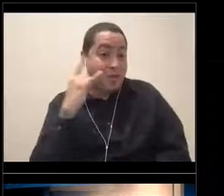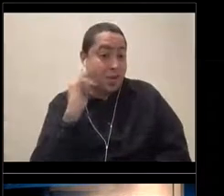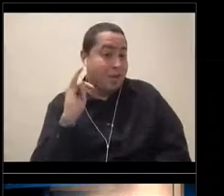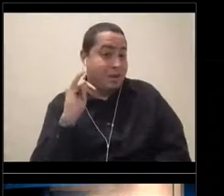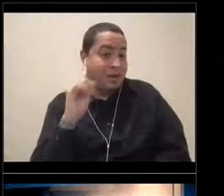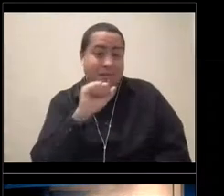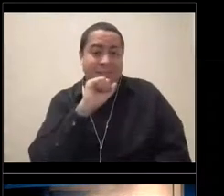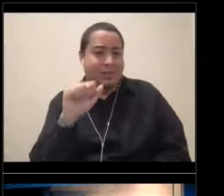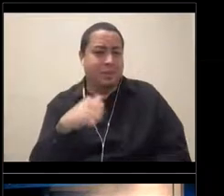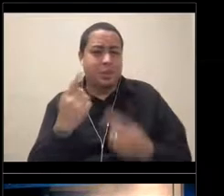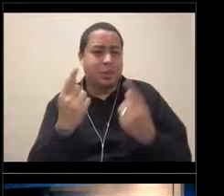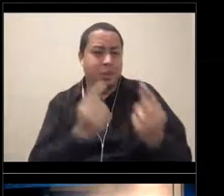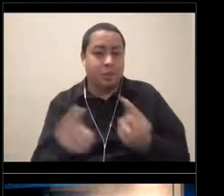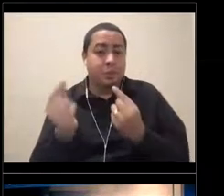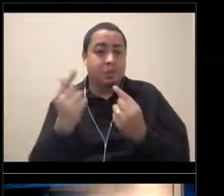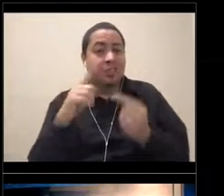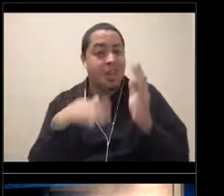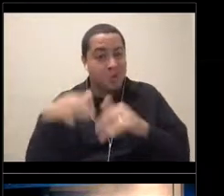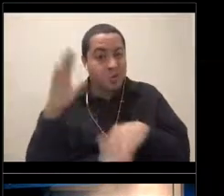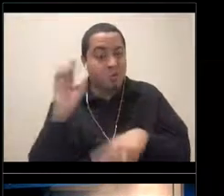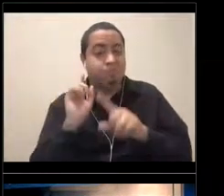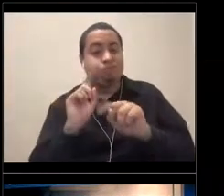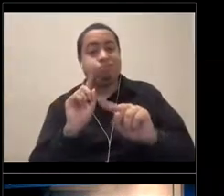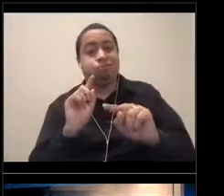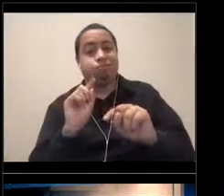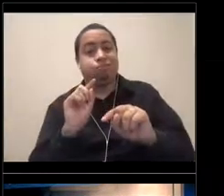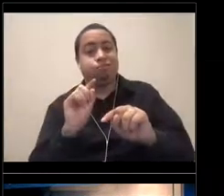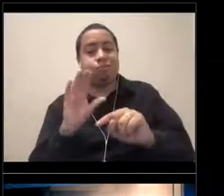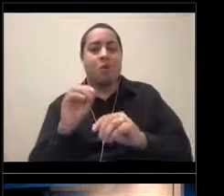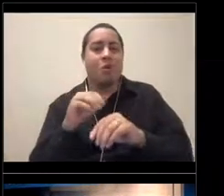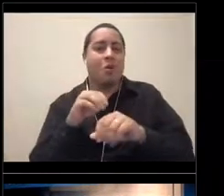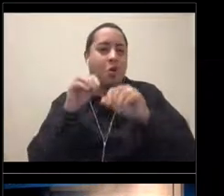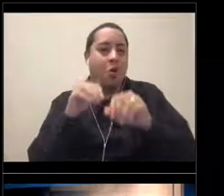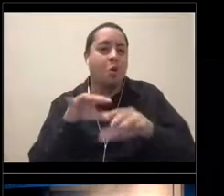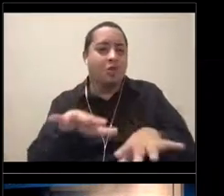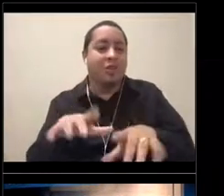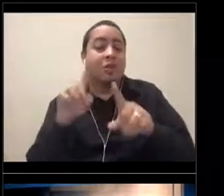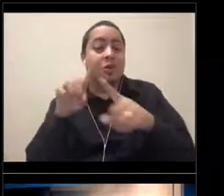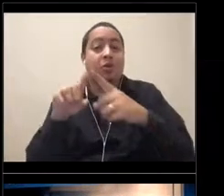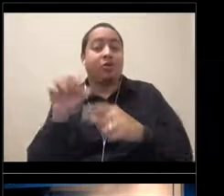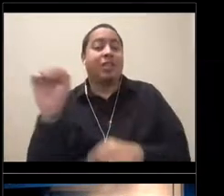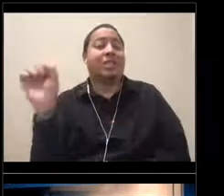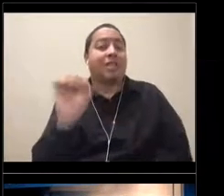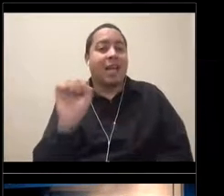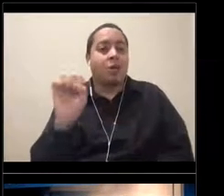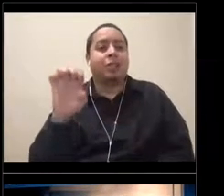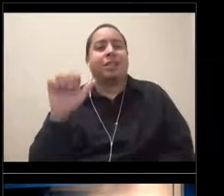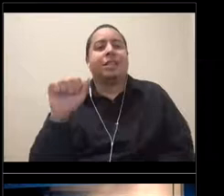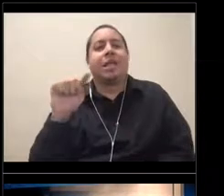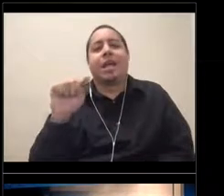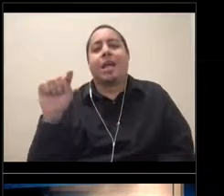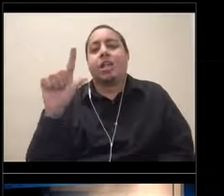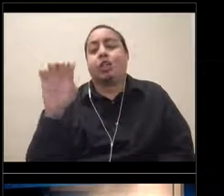I grew up going to the ocean and visiting the Seattle Aquarium. It instilled a passion for education and stewardship in me,